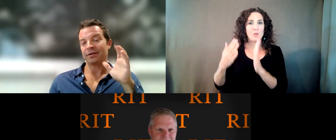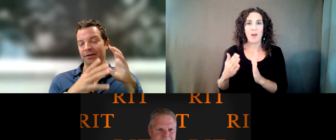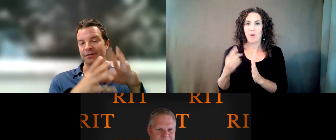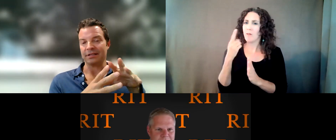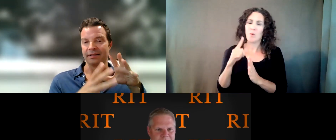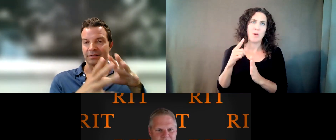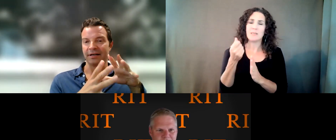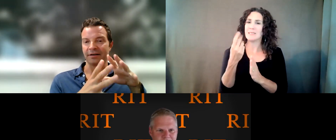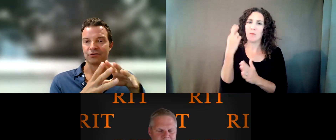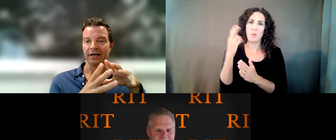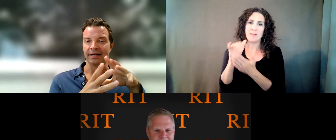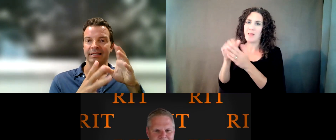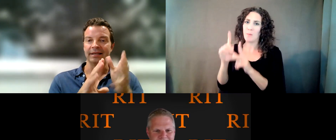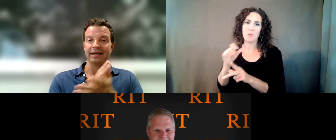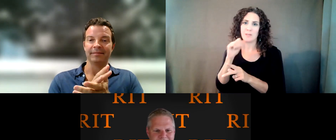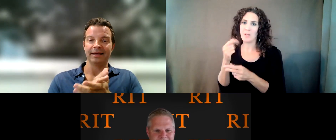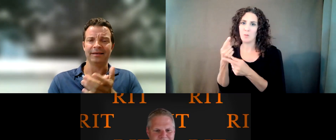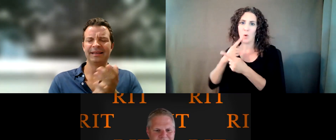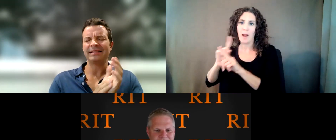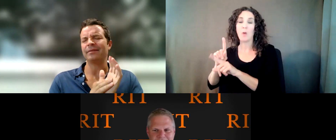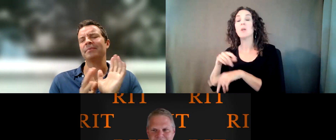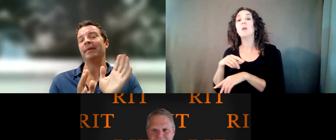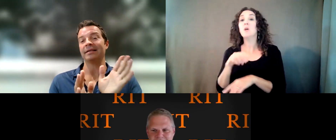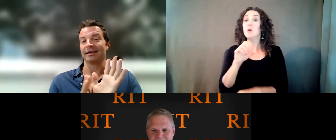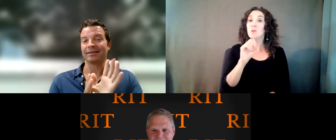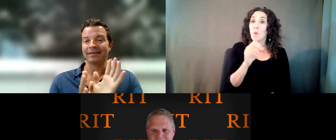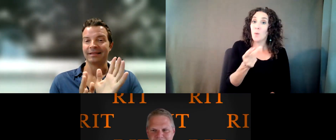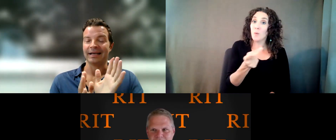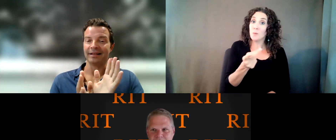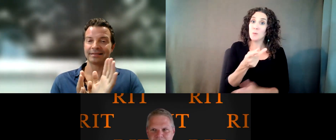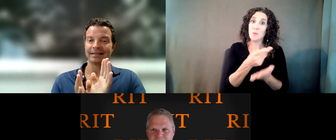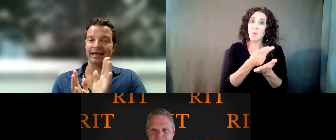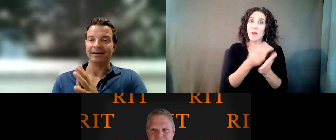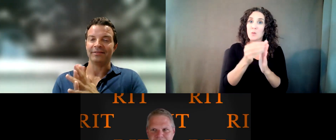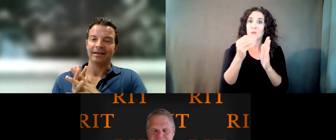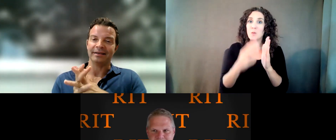took those character drawings and then it was amazing the talents that they have.